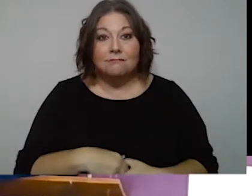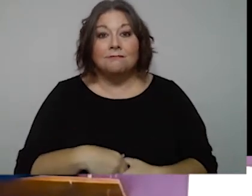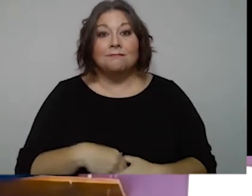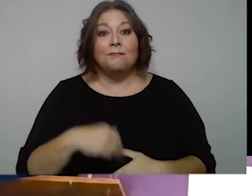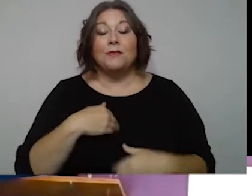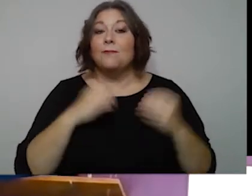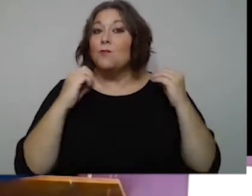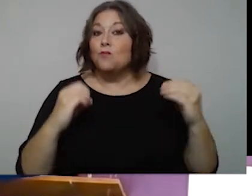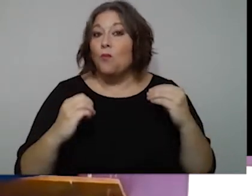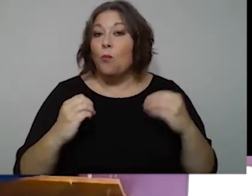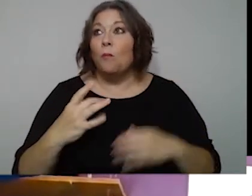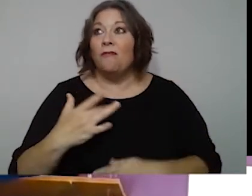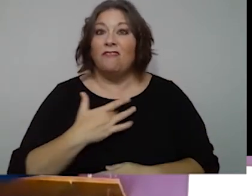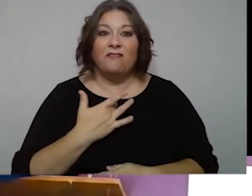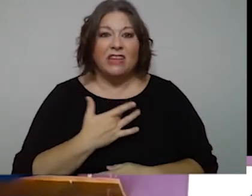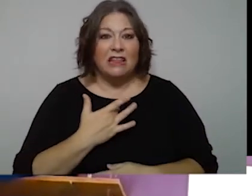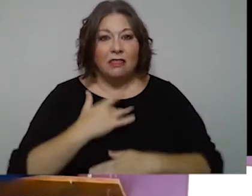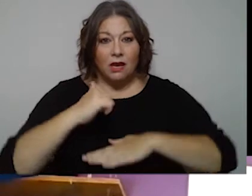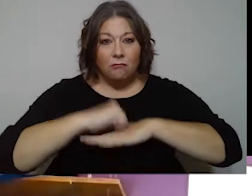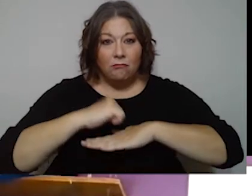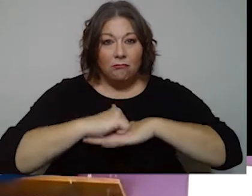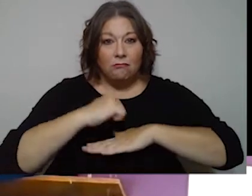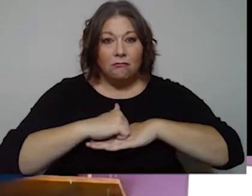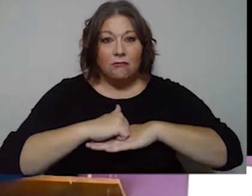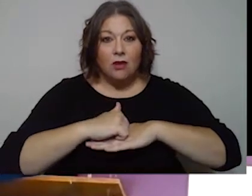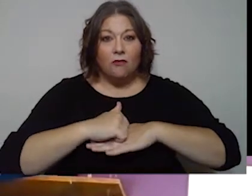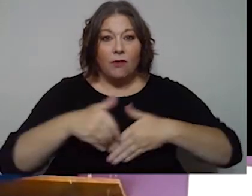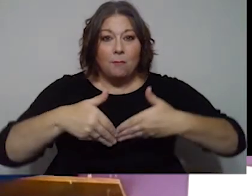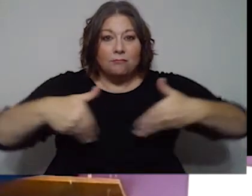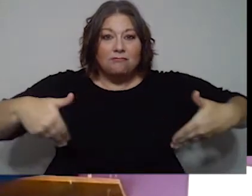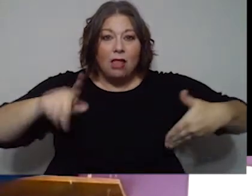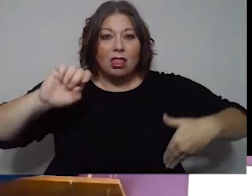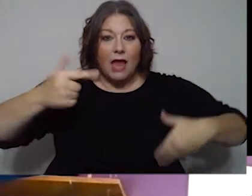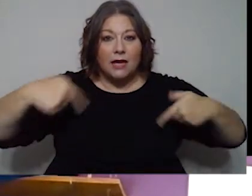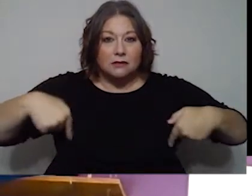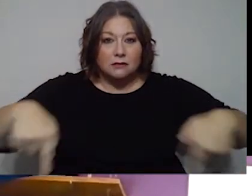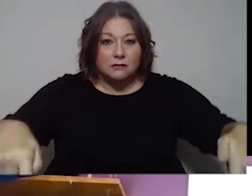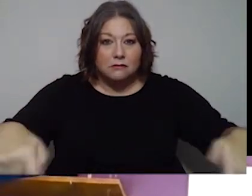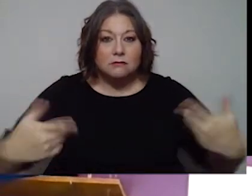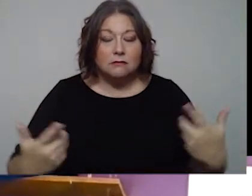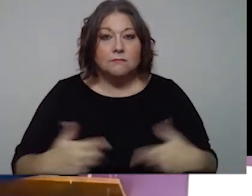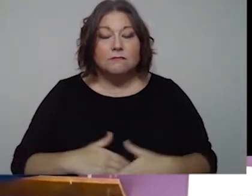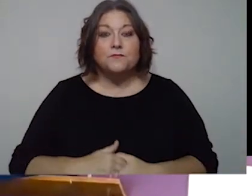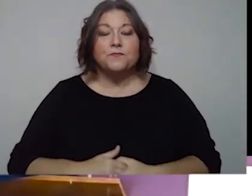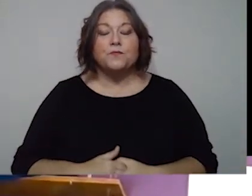and I have no feeling from like, the top of my thighs down, so basically, my legs.